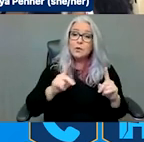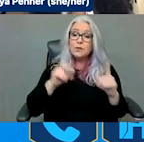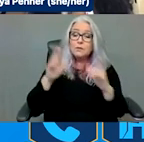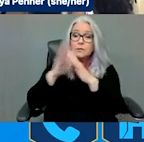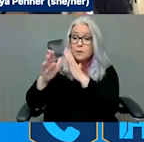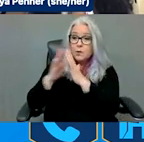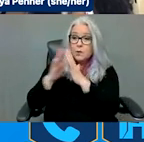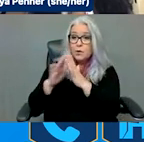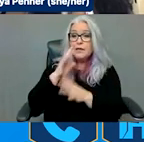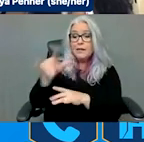Community and impacted in